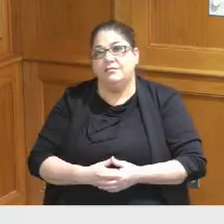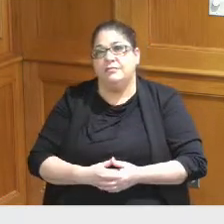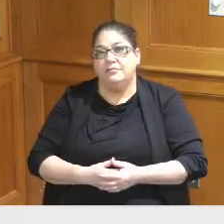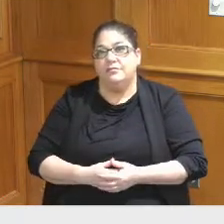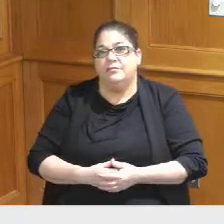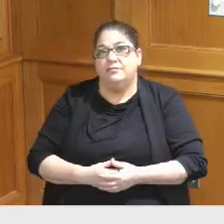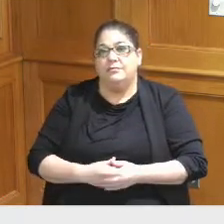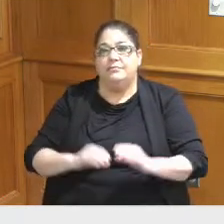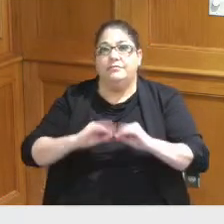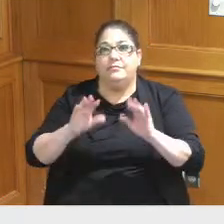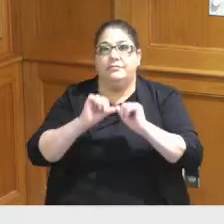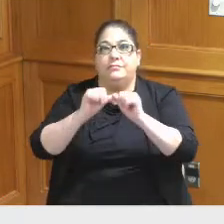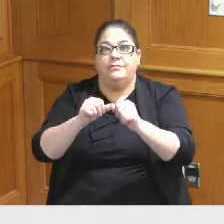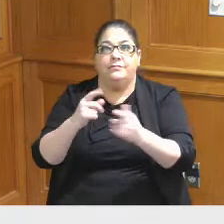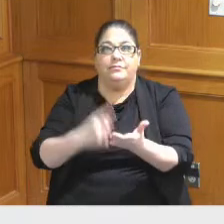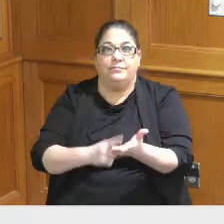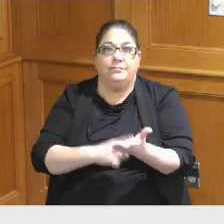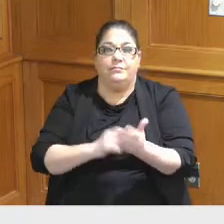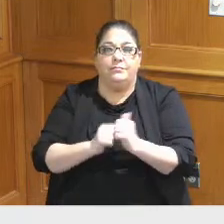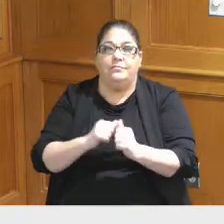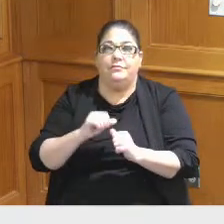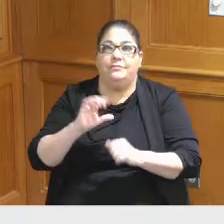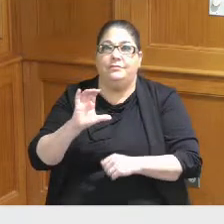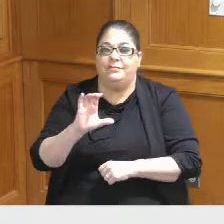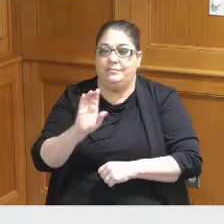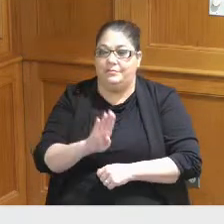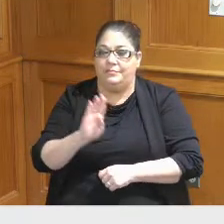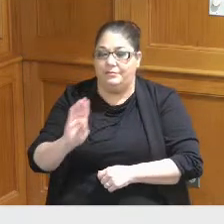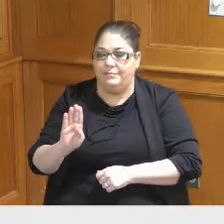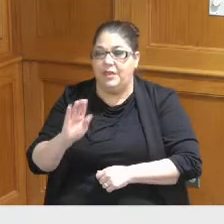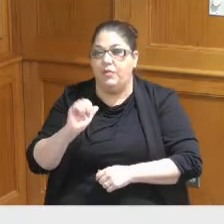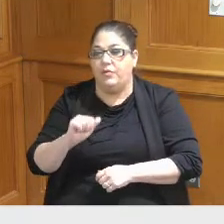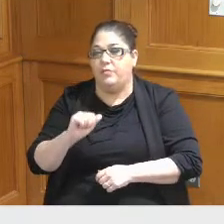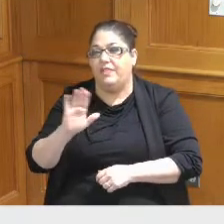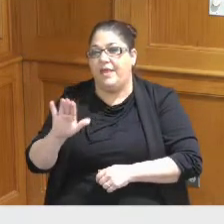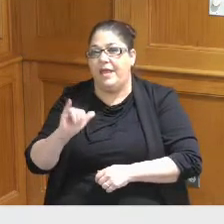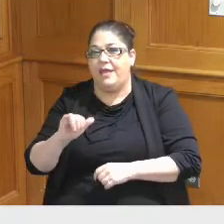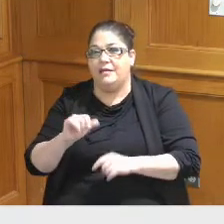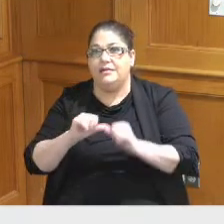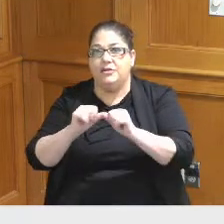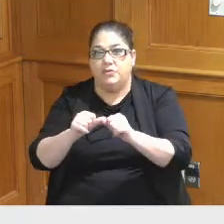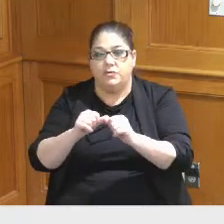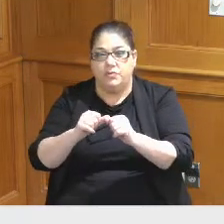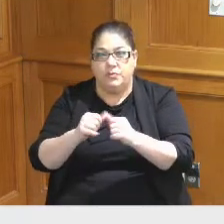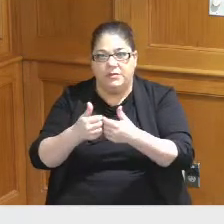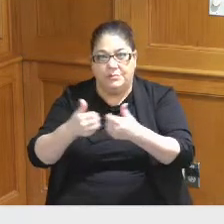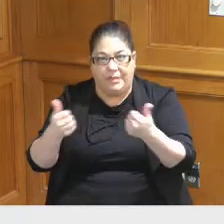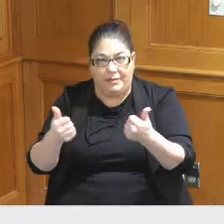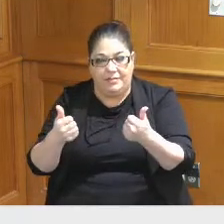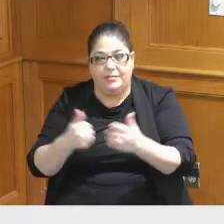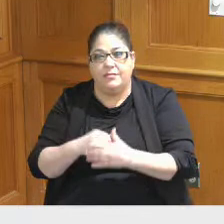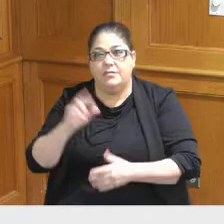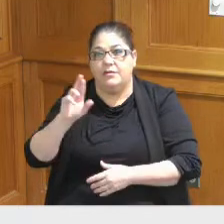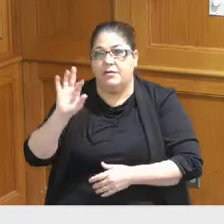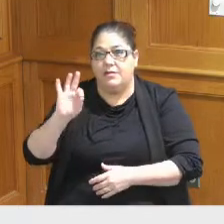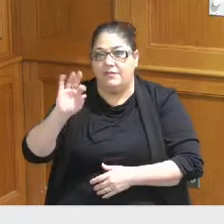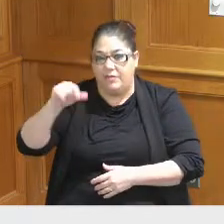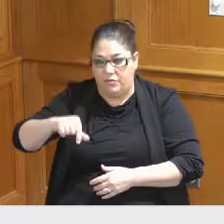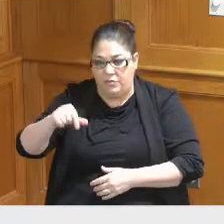continued discussion with the city and CVB on the residual allocation split RFQ for construction